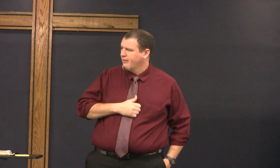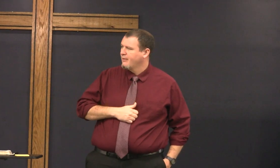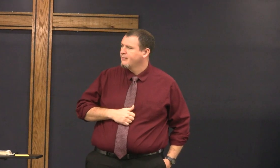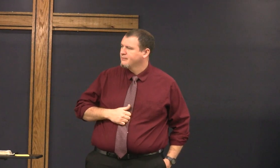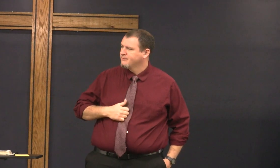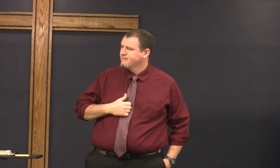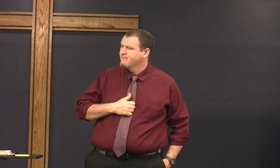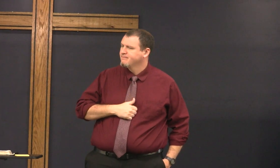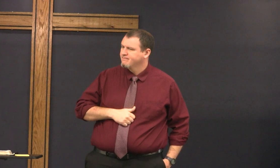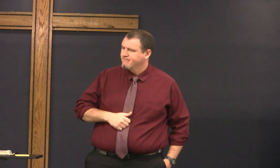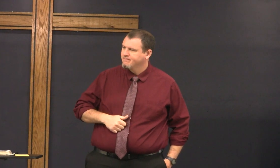you're gonna regret that